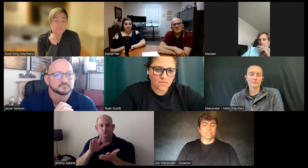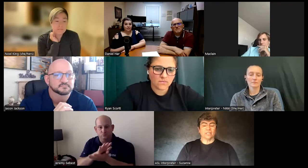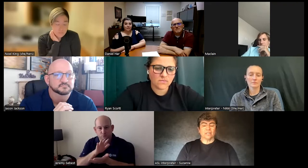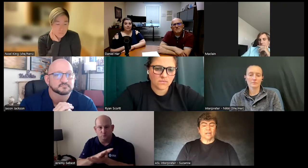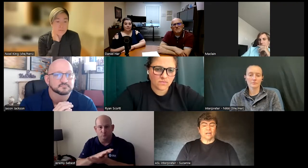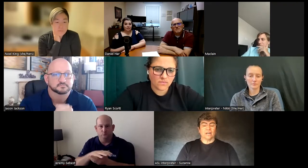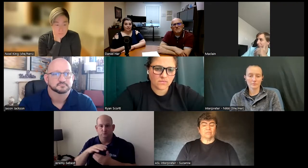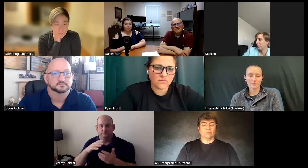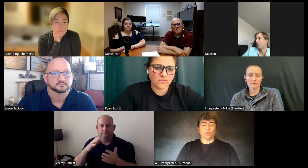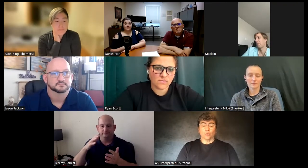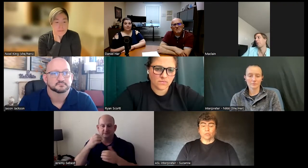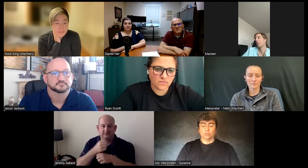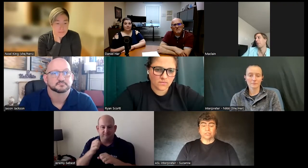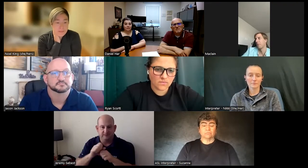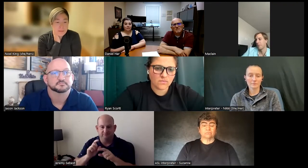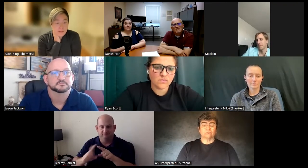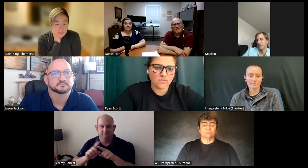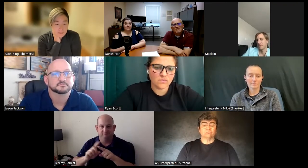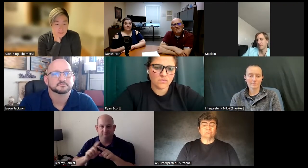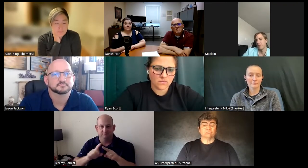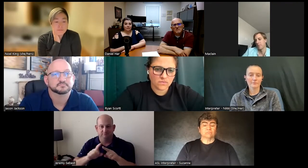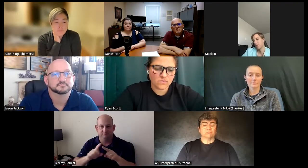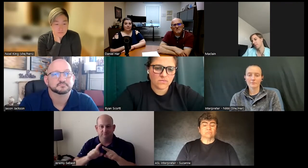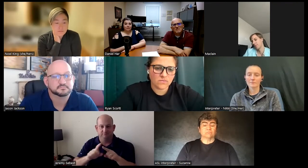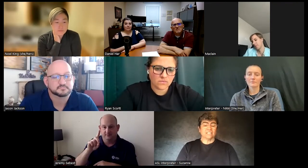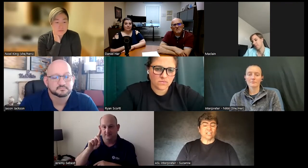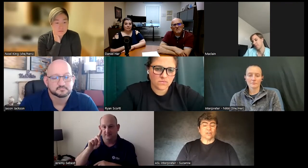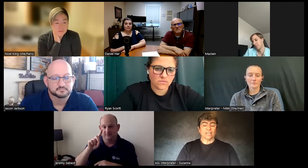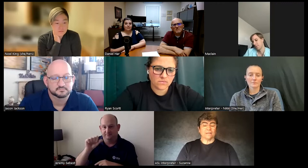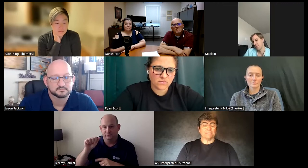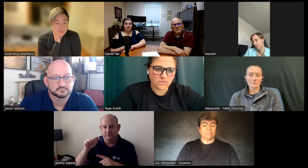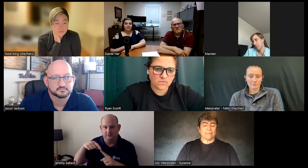schools safety security